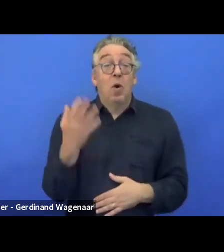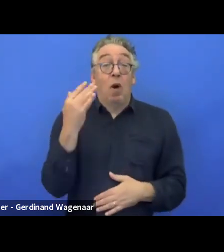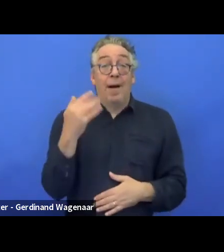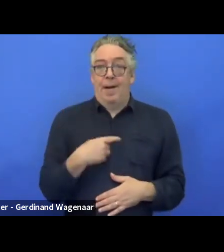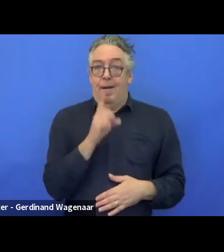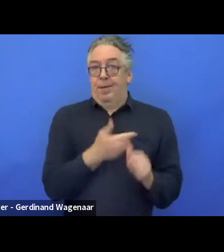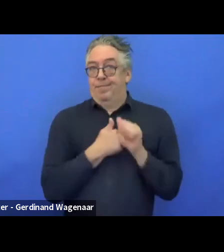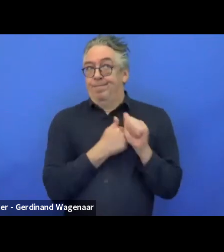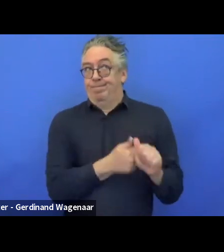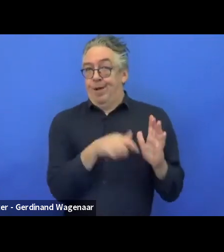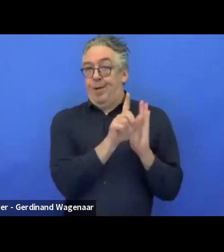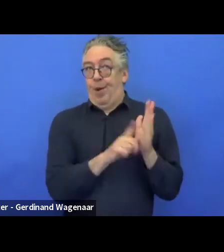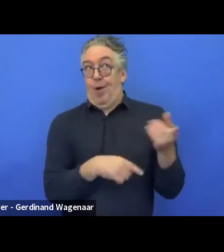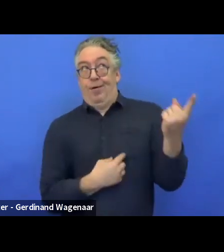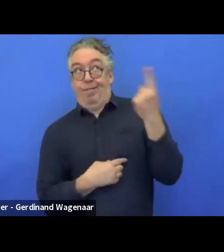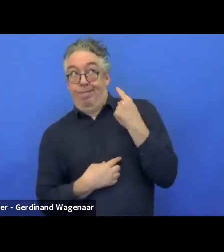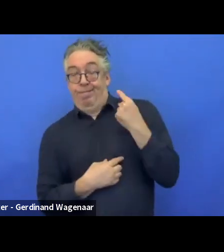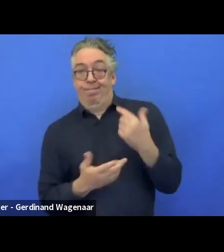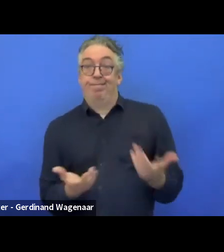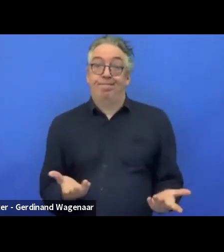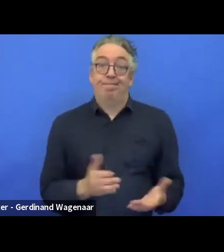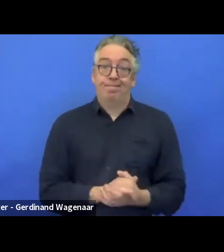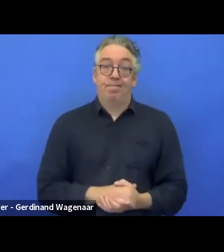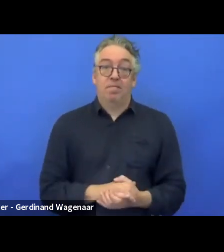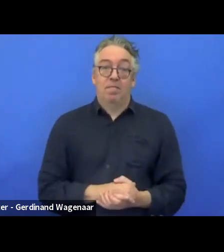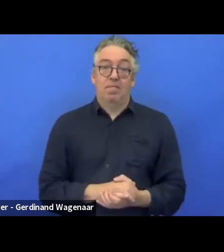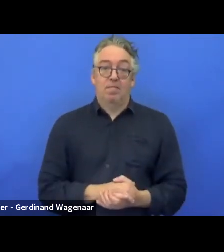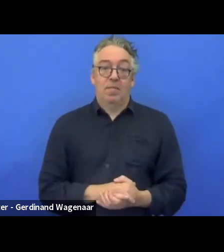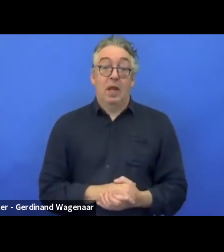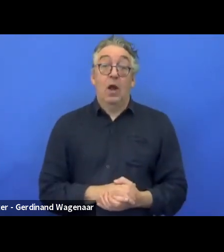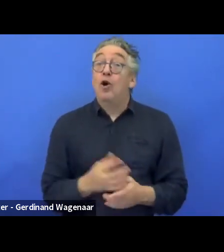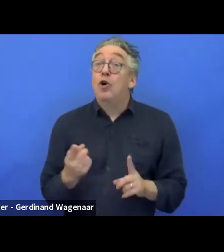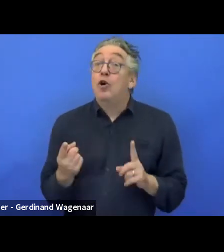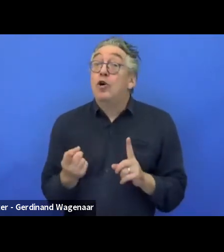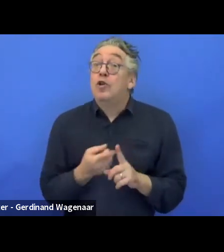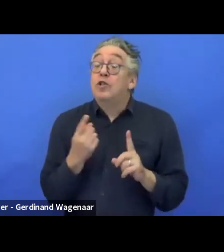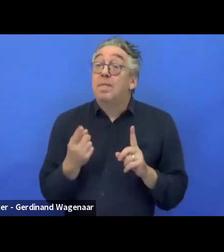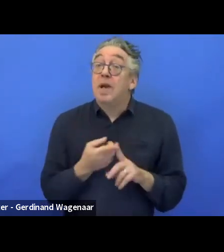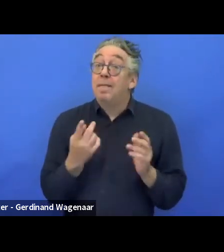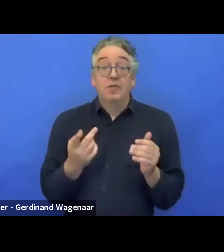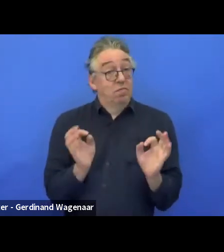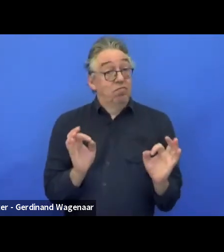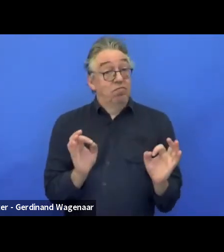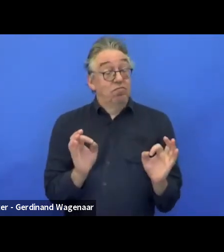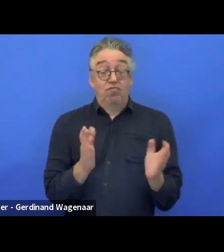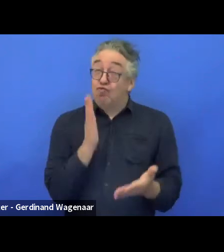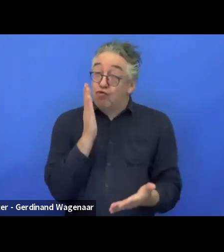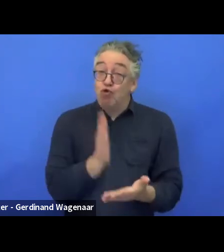So those are the two main reasons. Sometimes they really want to work with people with disabilities.